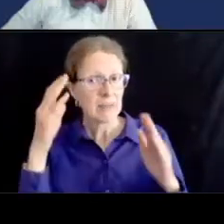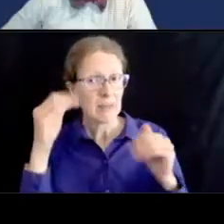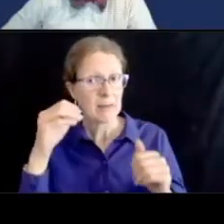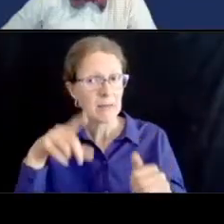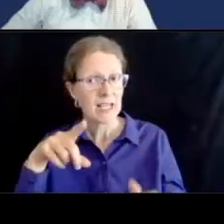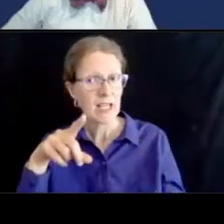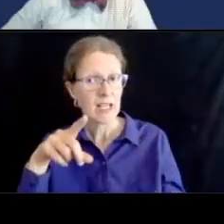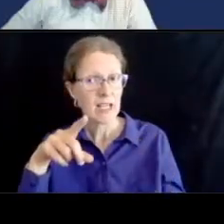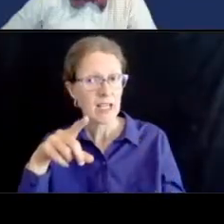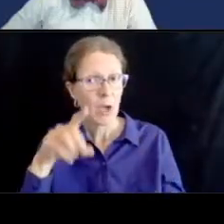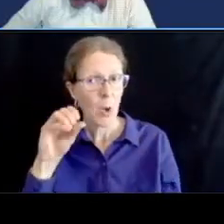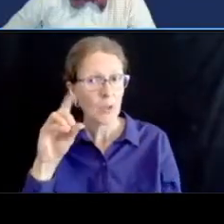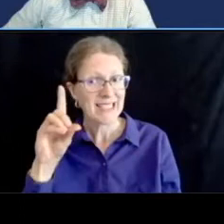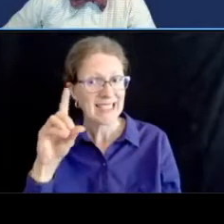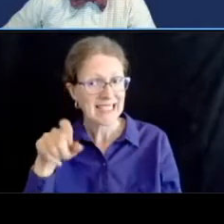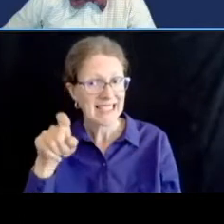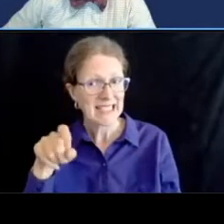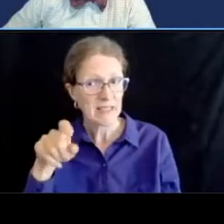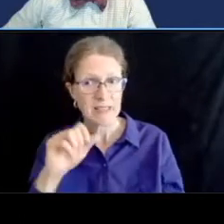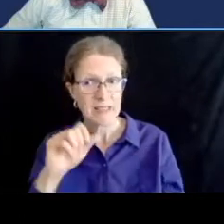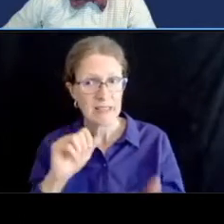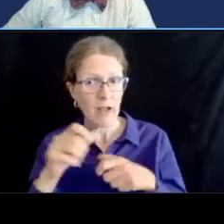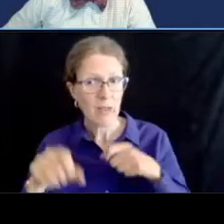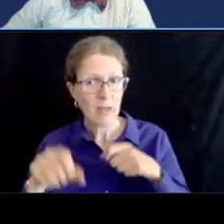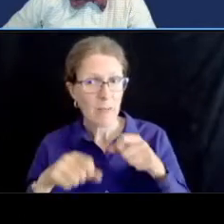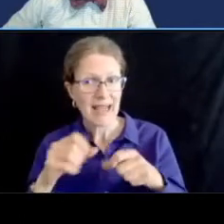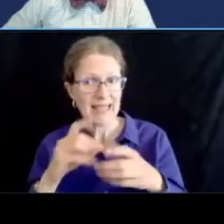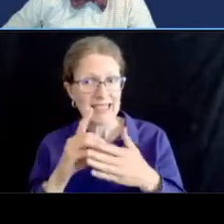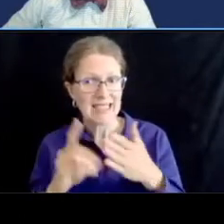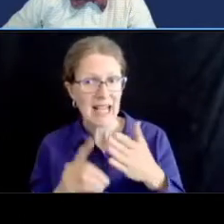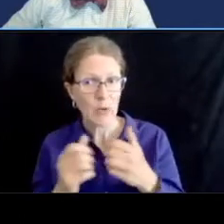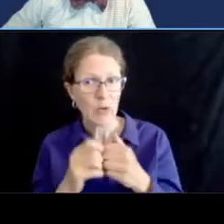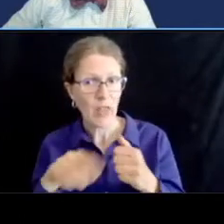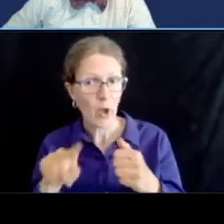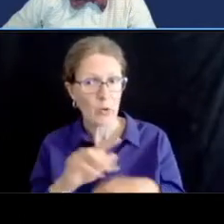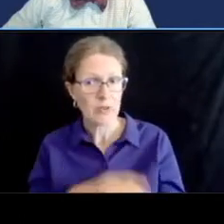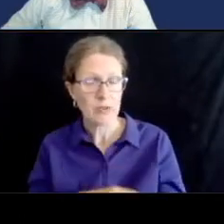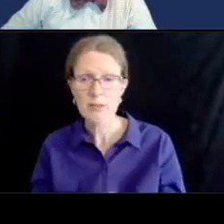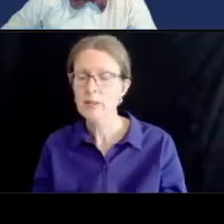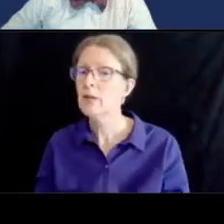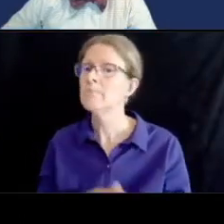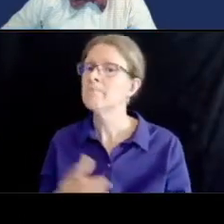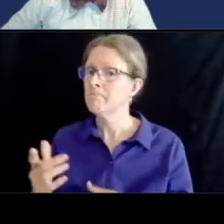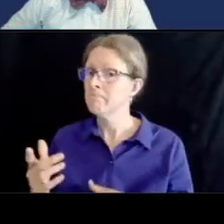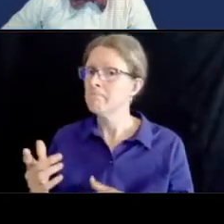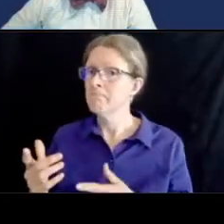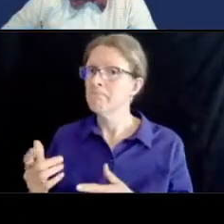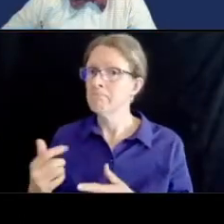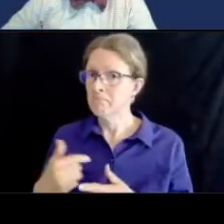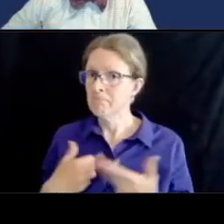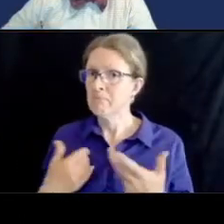designed at those uh as i said uh in the presentation we are going to look at um